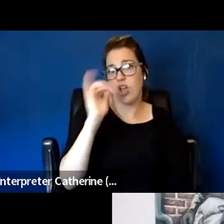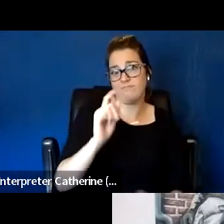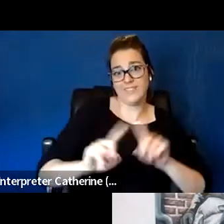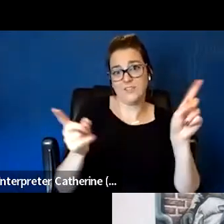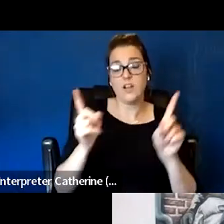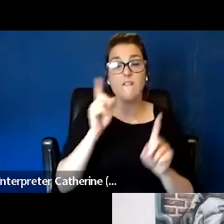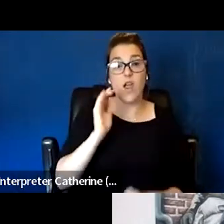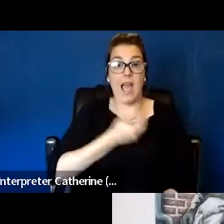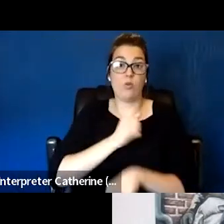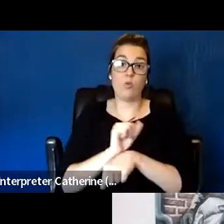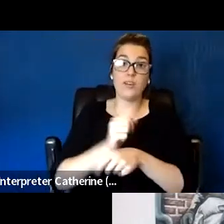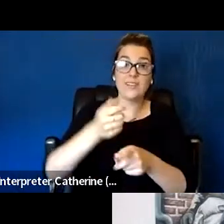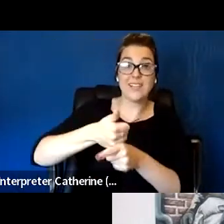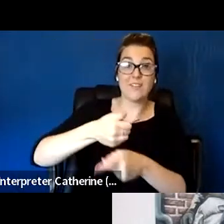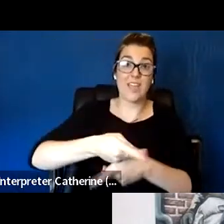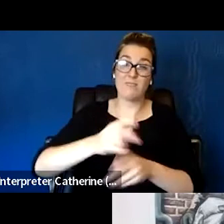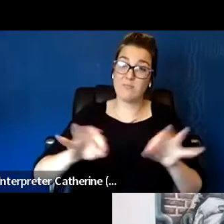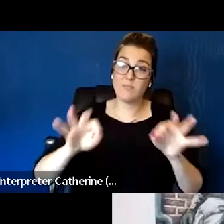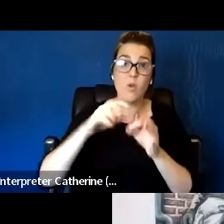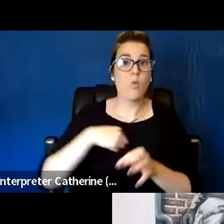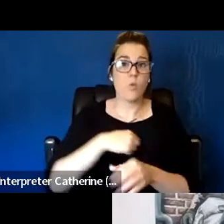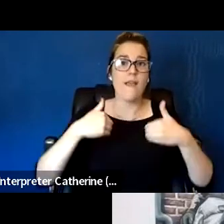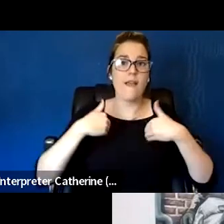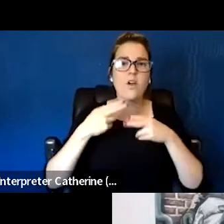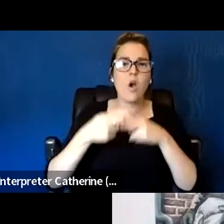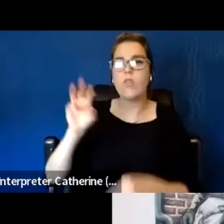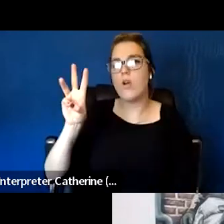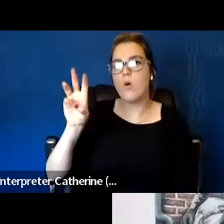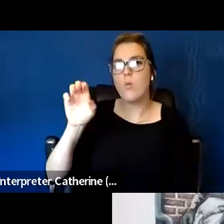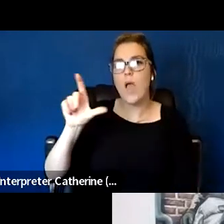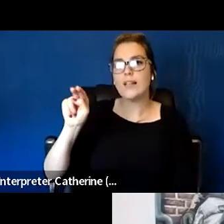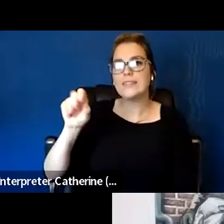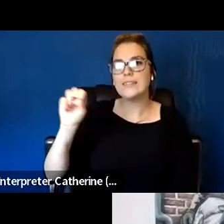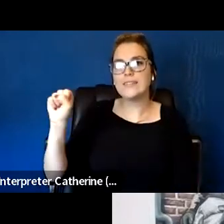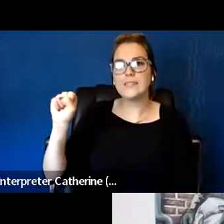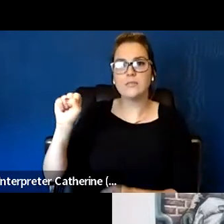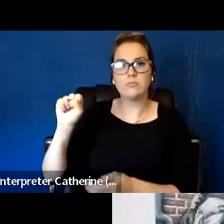We provide a wellness stipend for our staff to incorporate wellness approaches